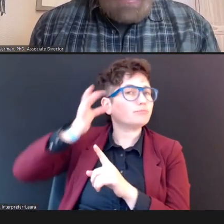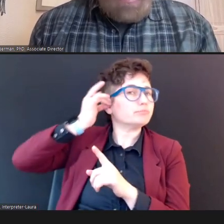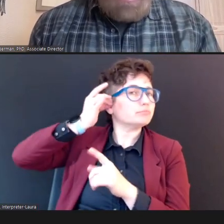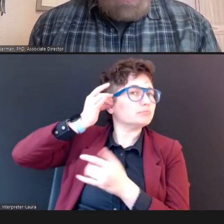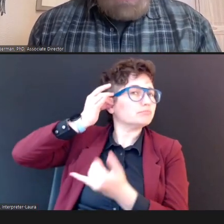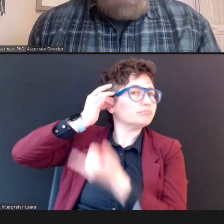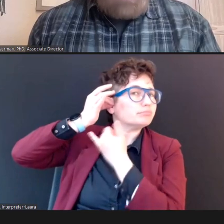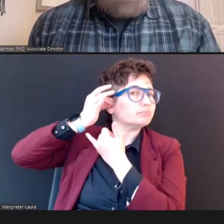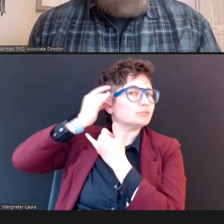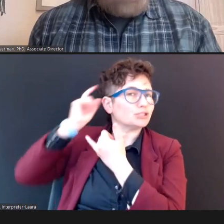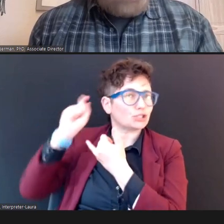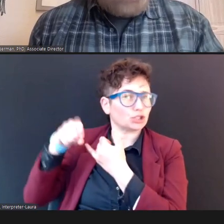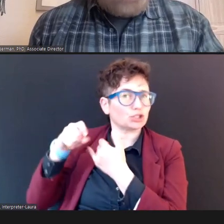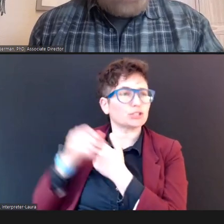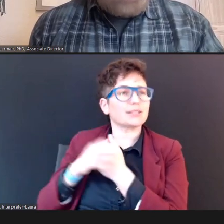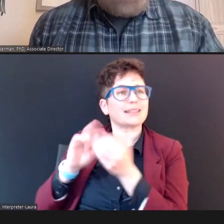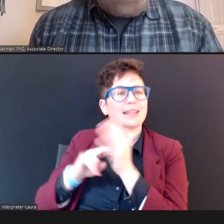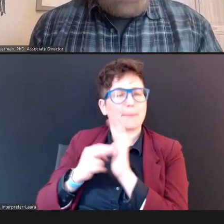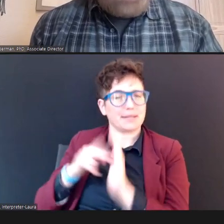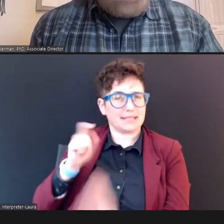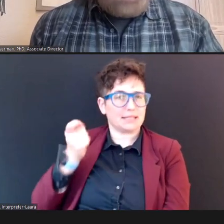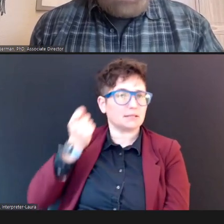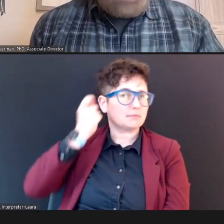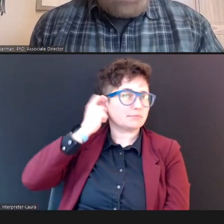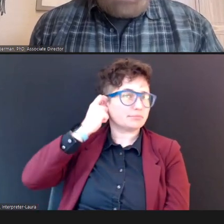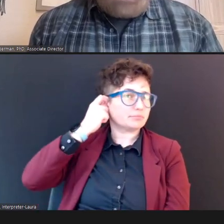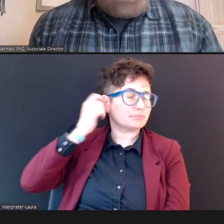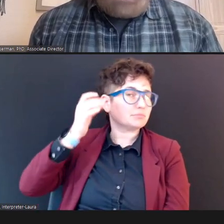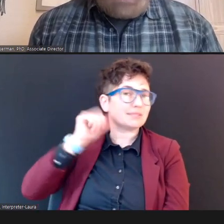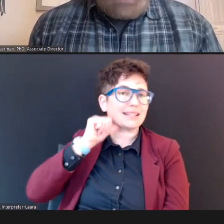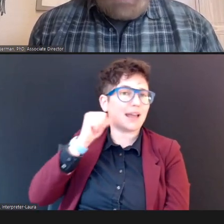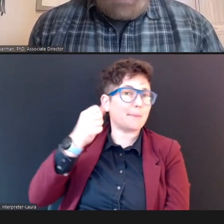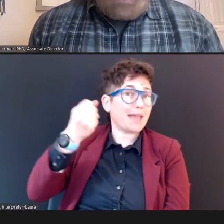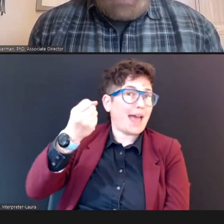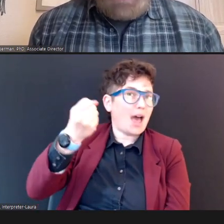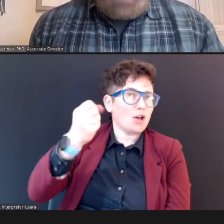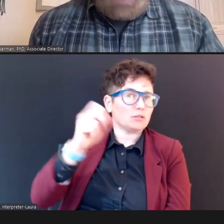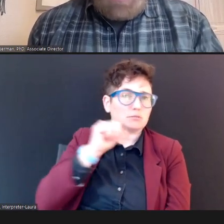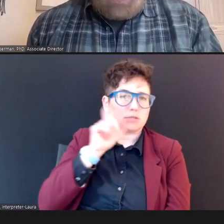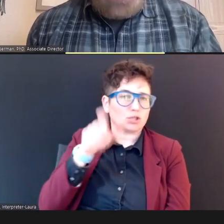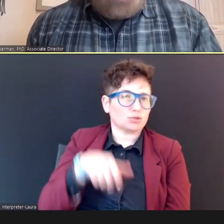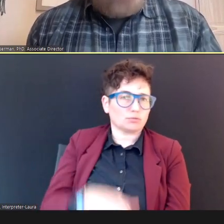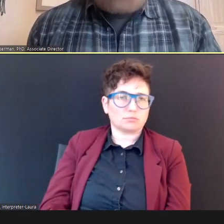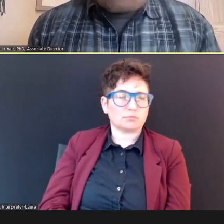that ear, and not be held in place. Dr.